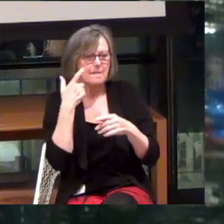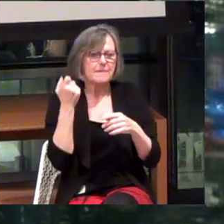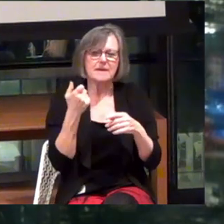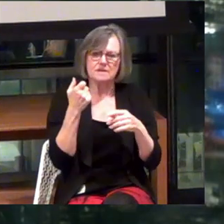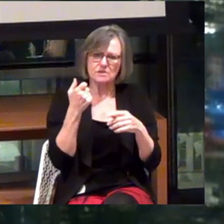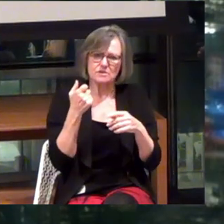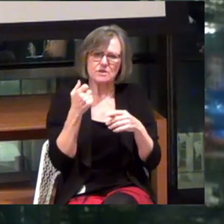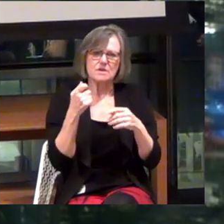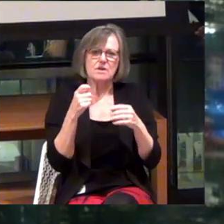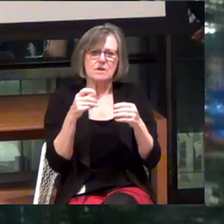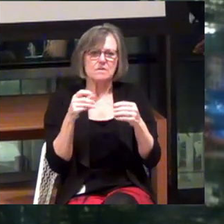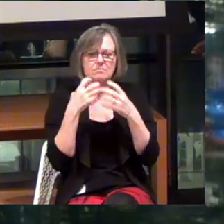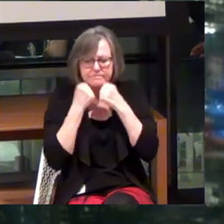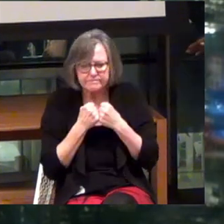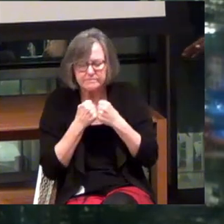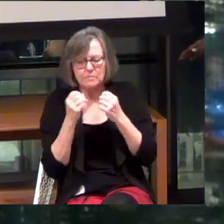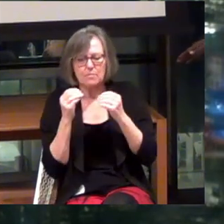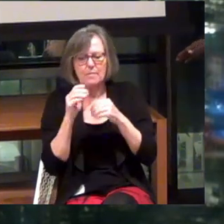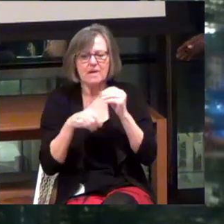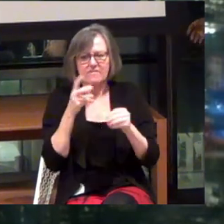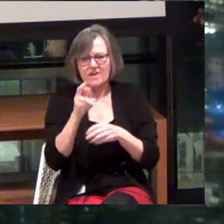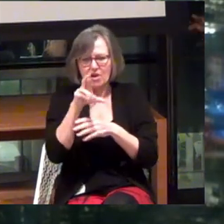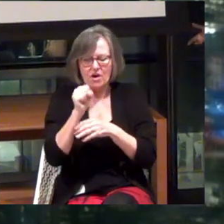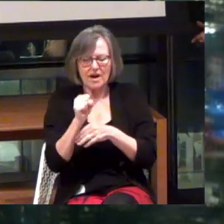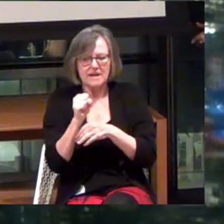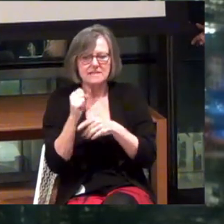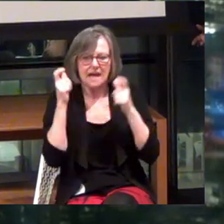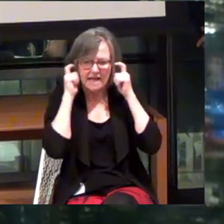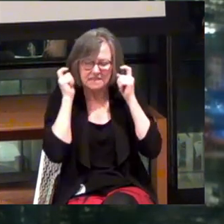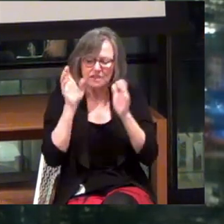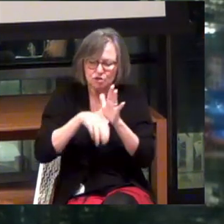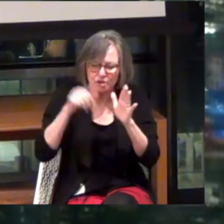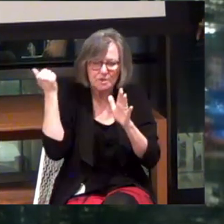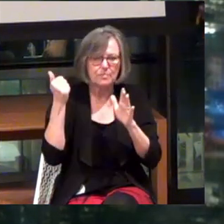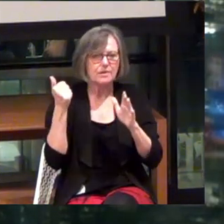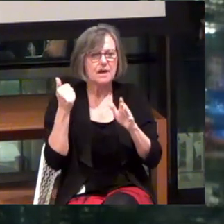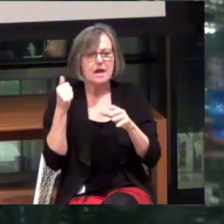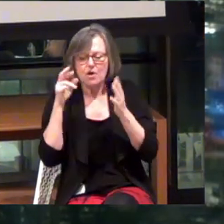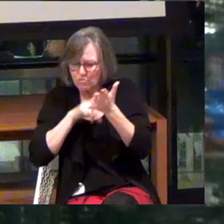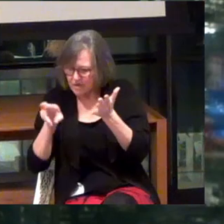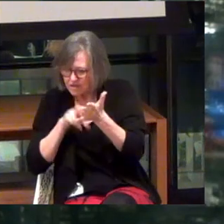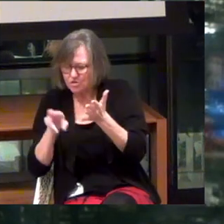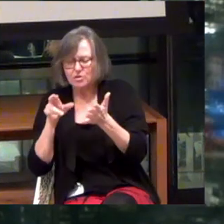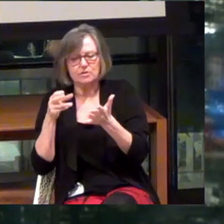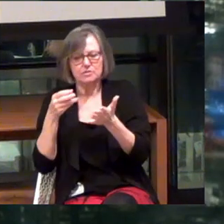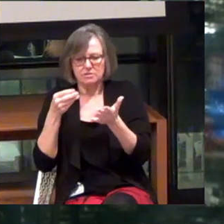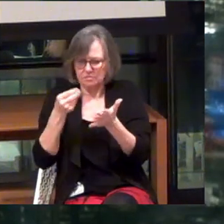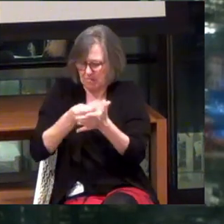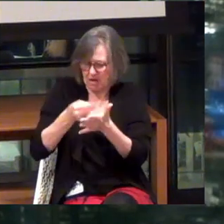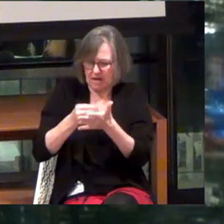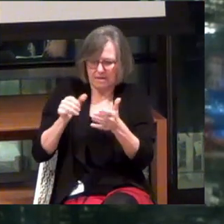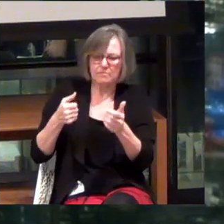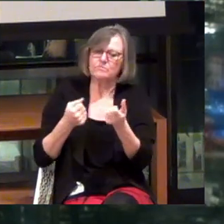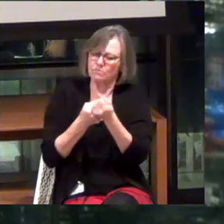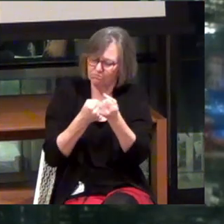Because we care more to make VR Headsets cheaper and put research dollars behind it. That's what I mean by care.